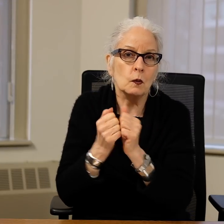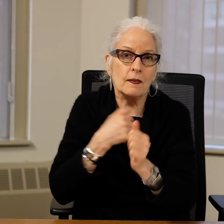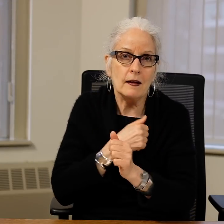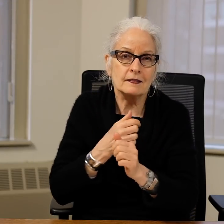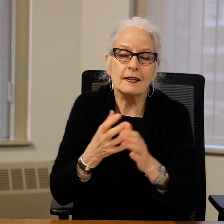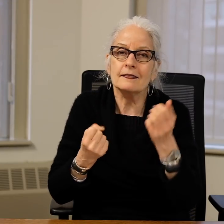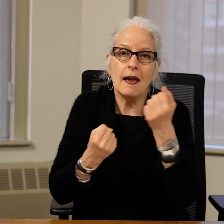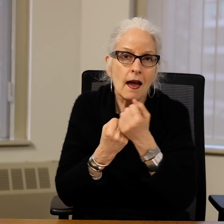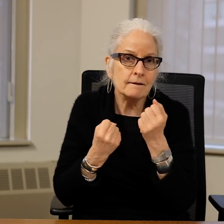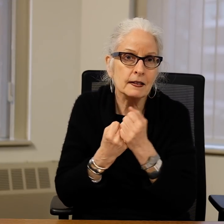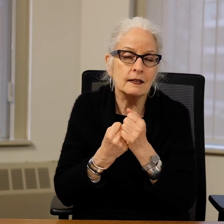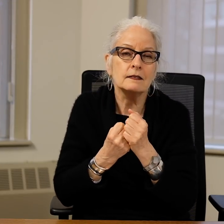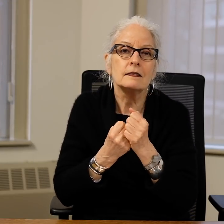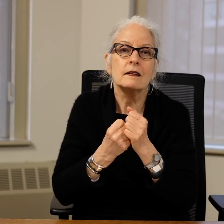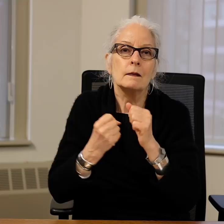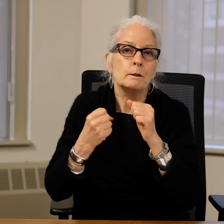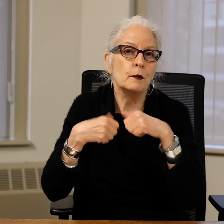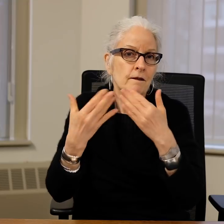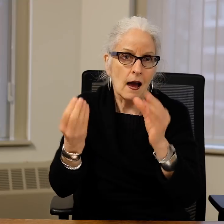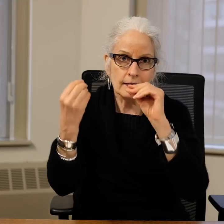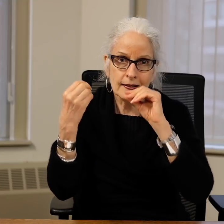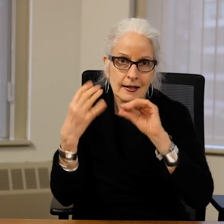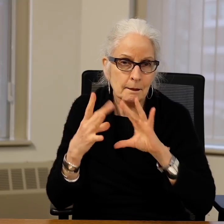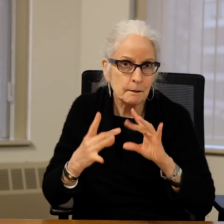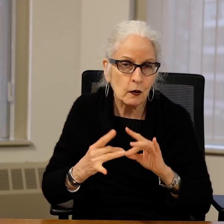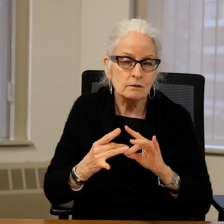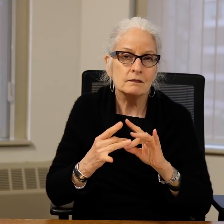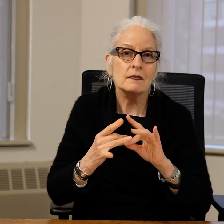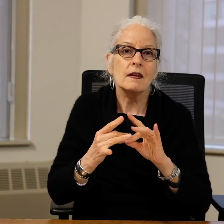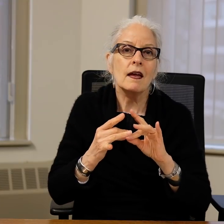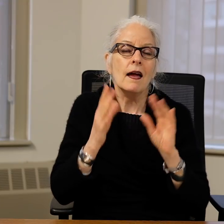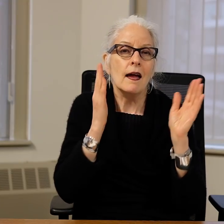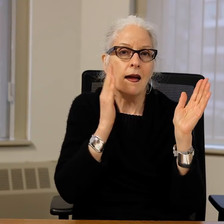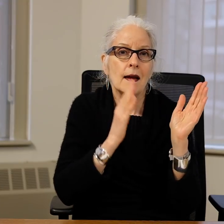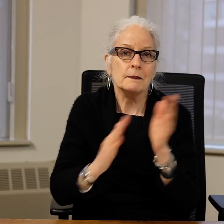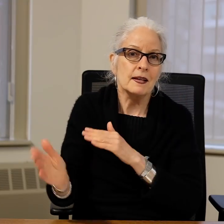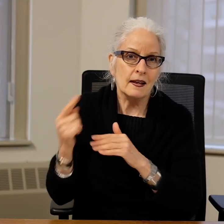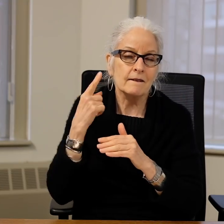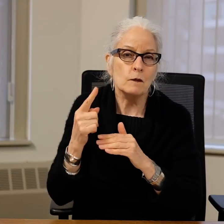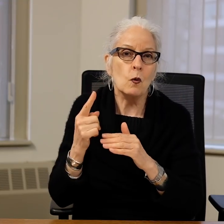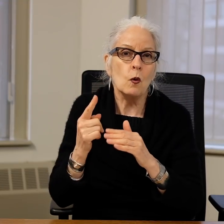I want to thank the community for working closely with us, advocating, providing input,